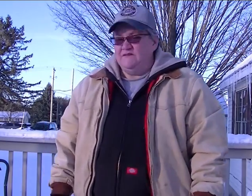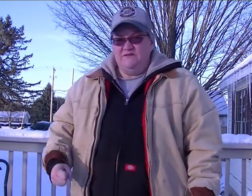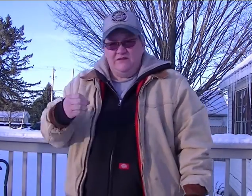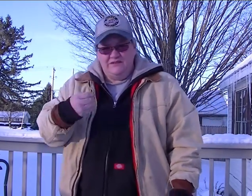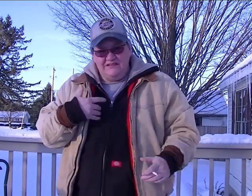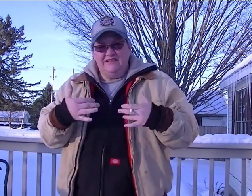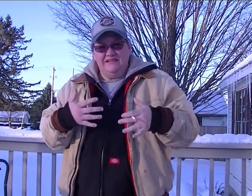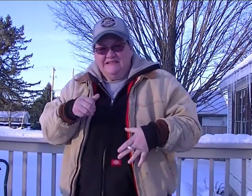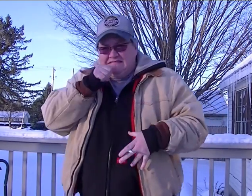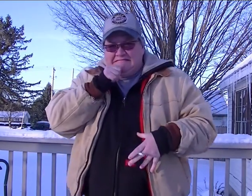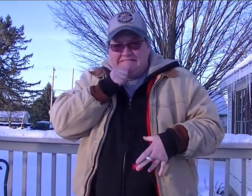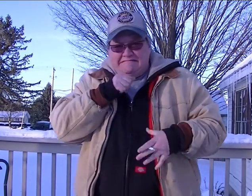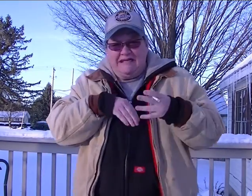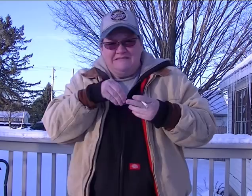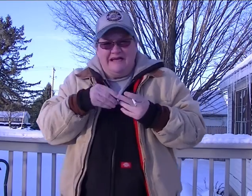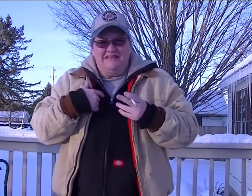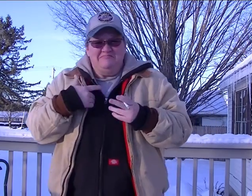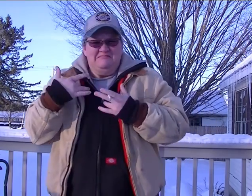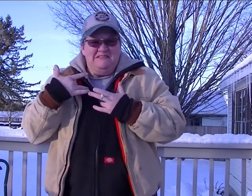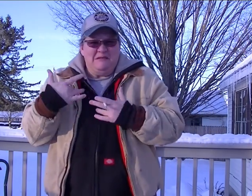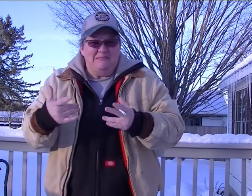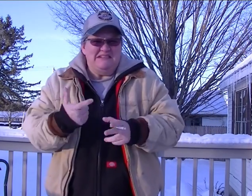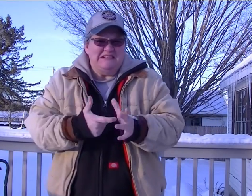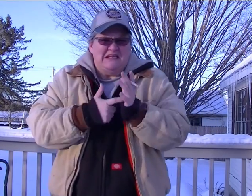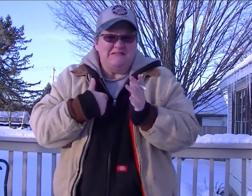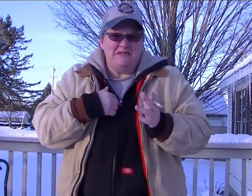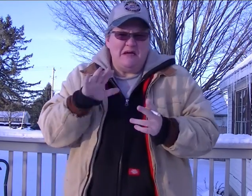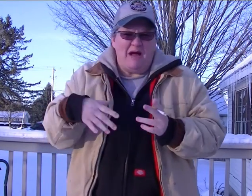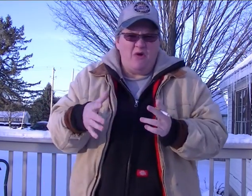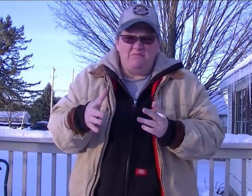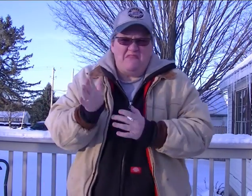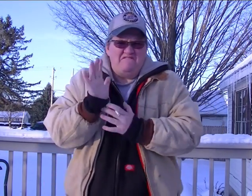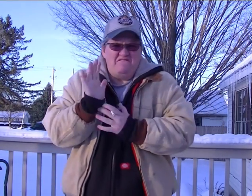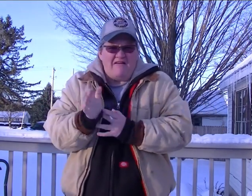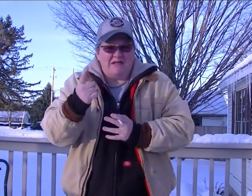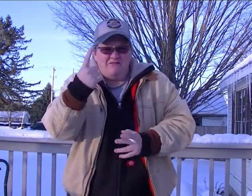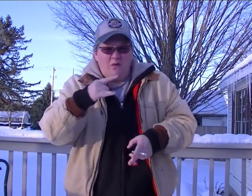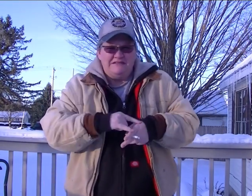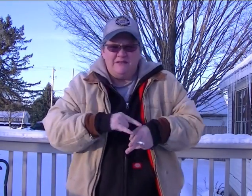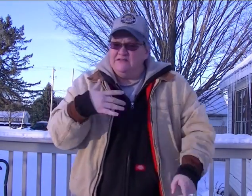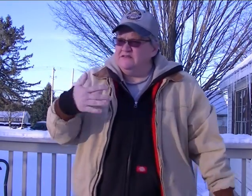So I'm tolerating standing outside Typically takes me about 5 minutes to smoke one cigarette